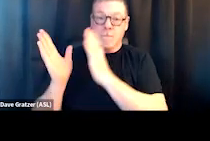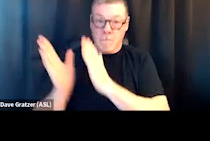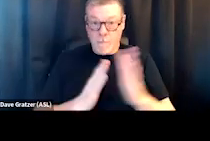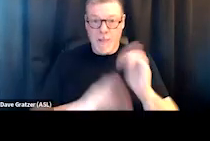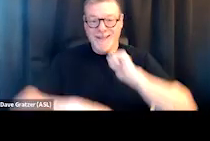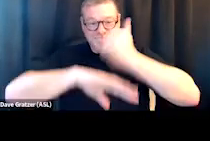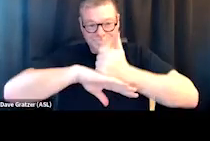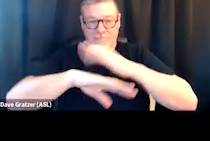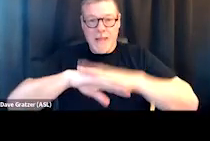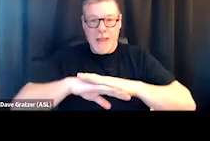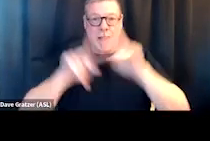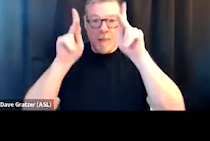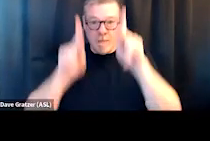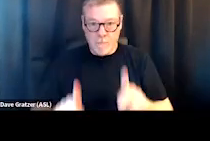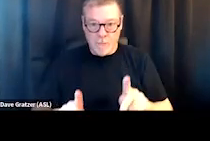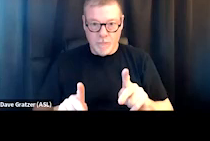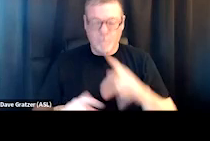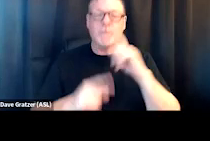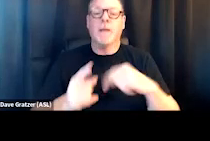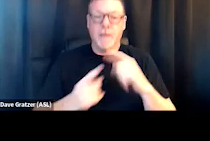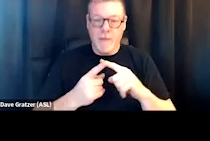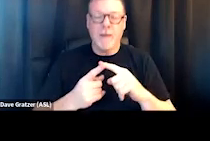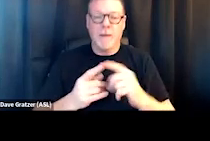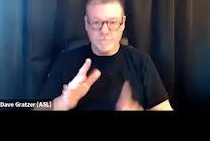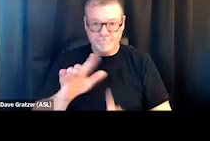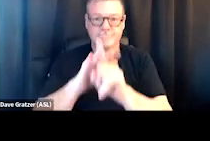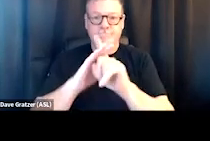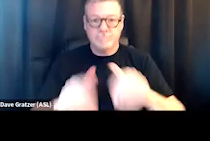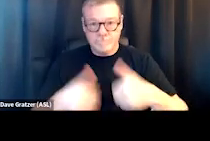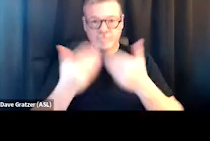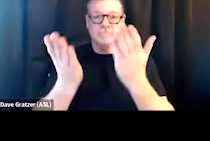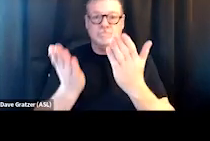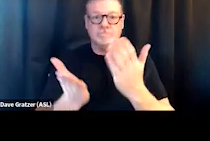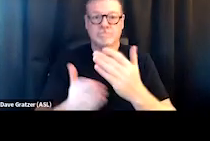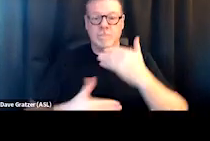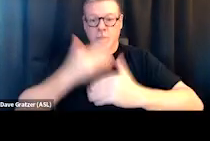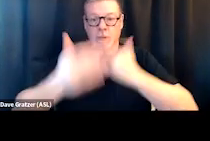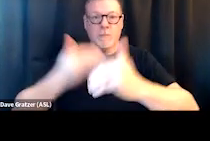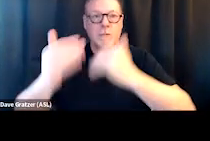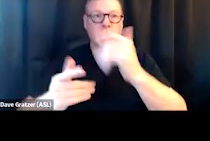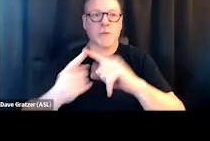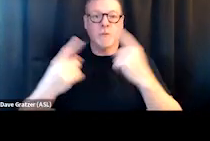based on what they want to do, and then we're gonna bring that plan back up and help work through processes to get to the end goal of that.